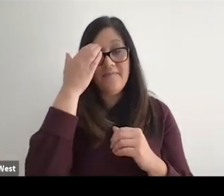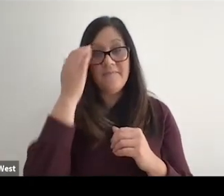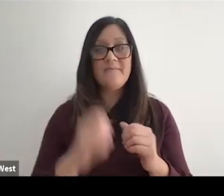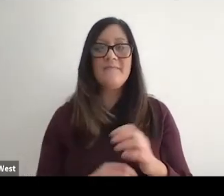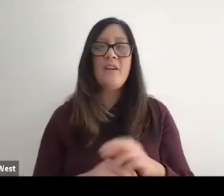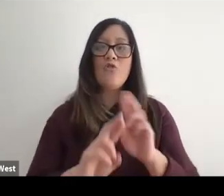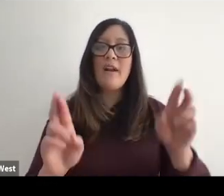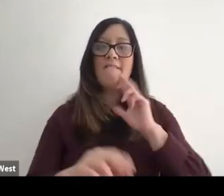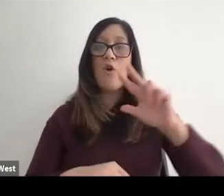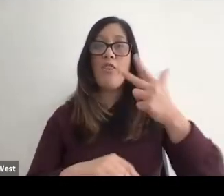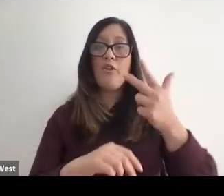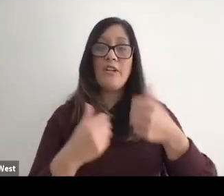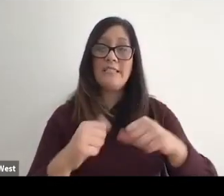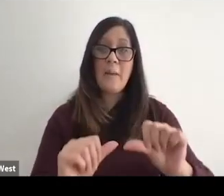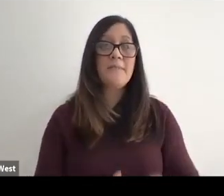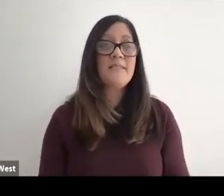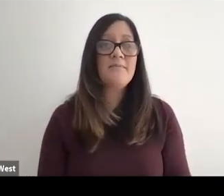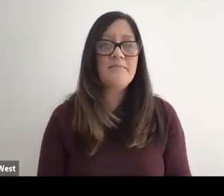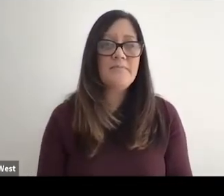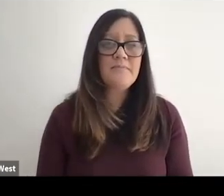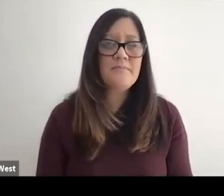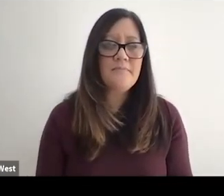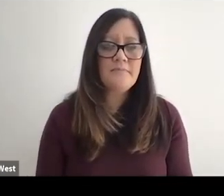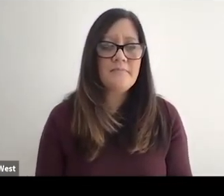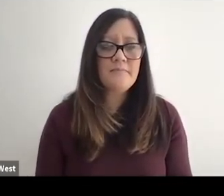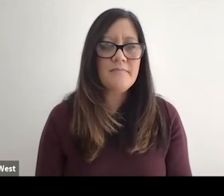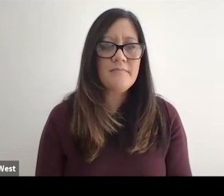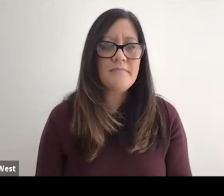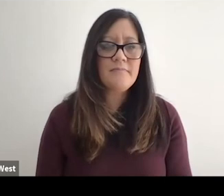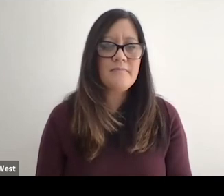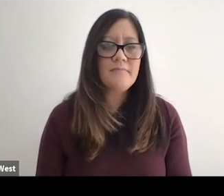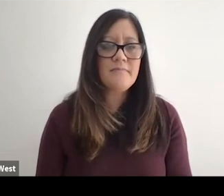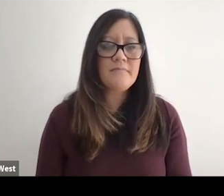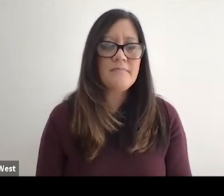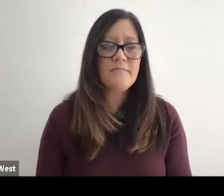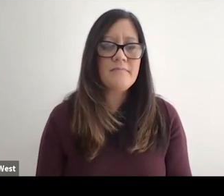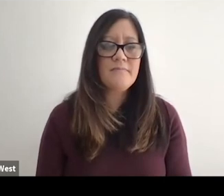ready for his third attempt.